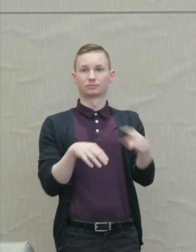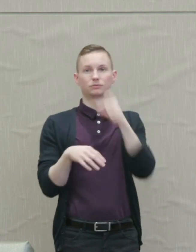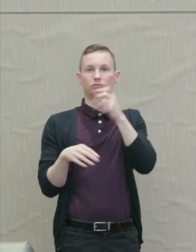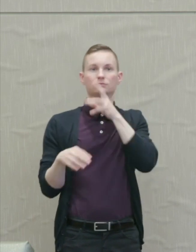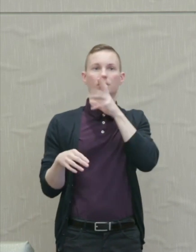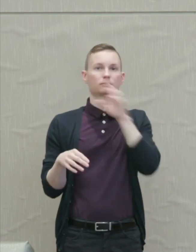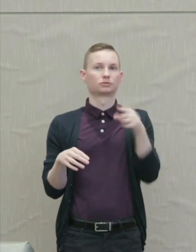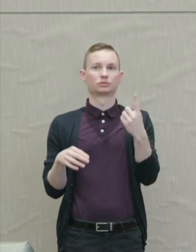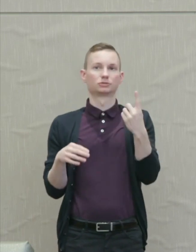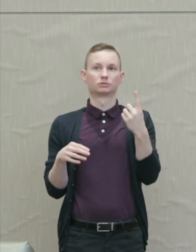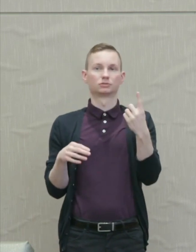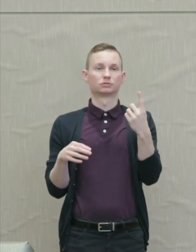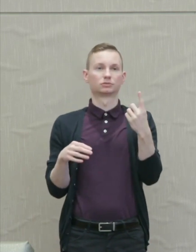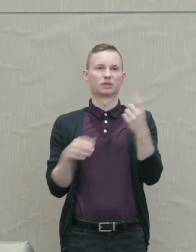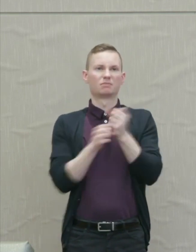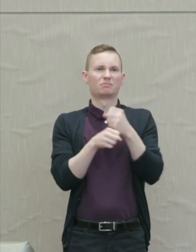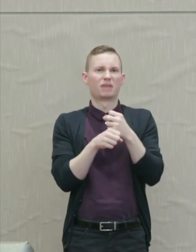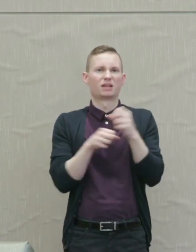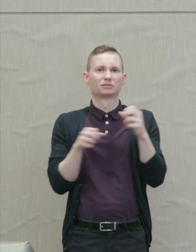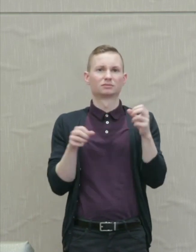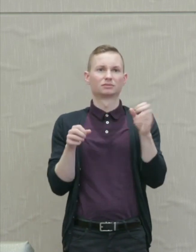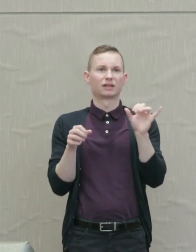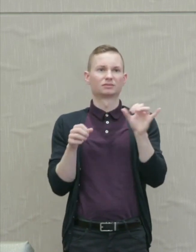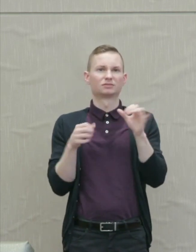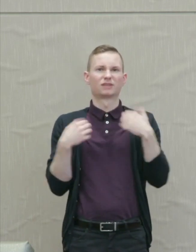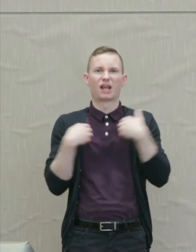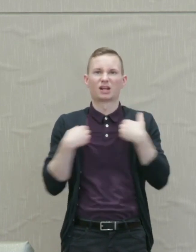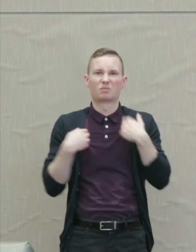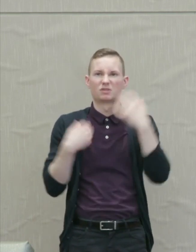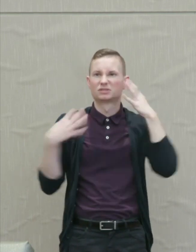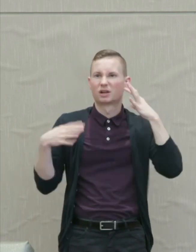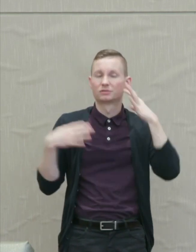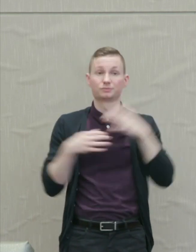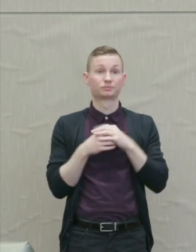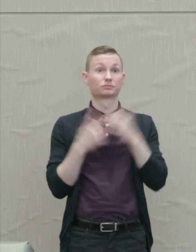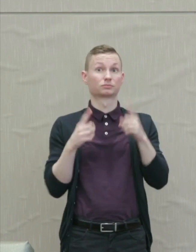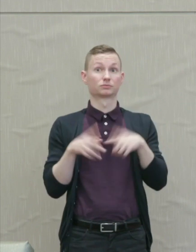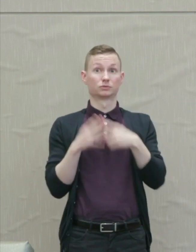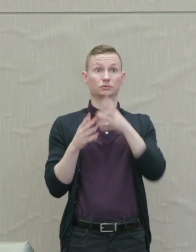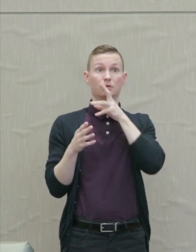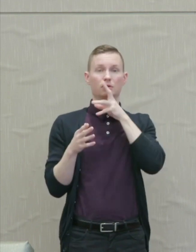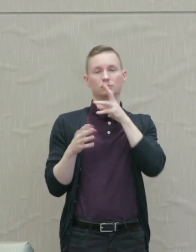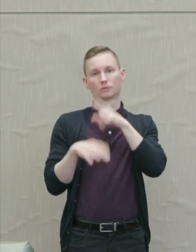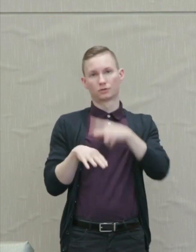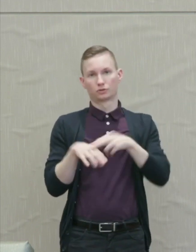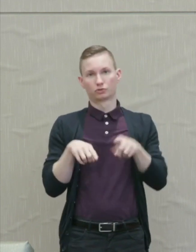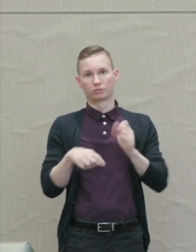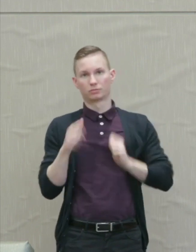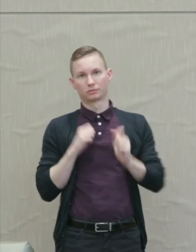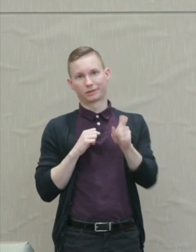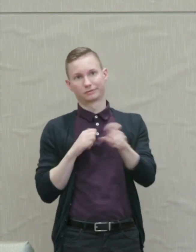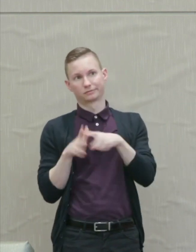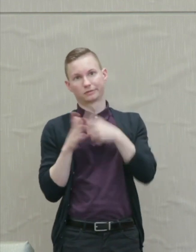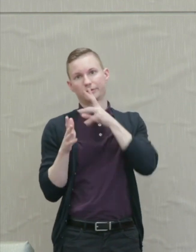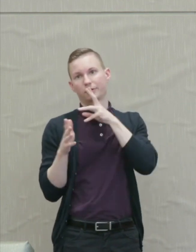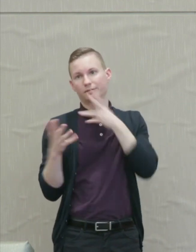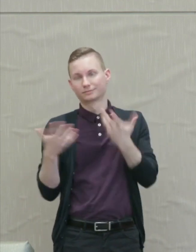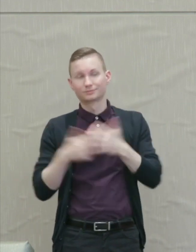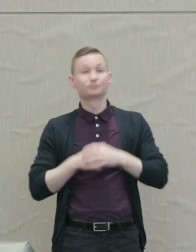They simply make animal noises. When they do begin to speak, of course in a play you have to at some point speak, their